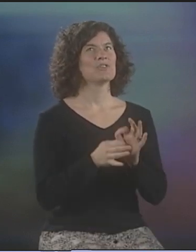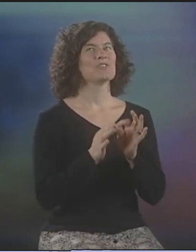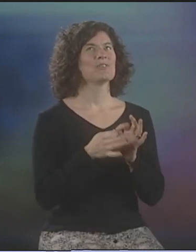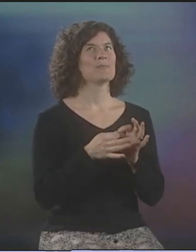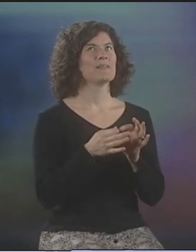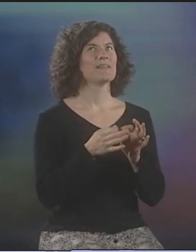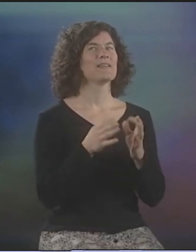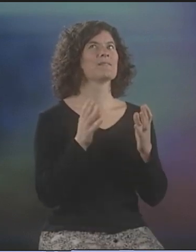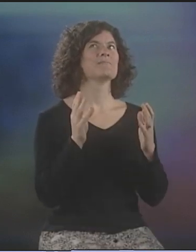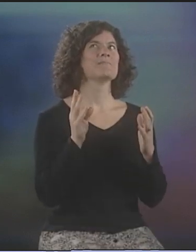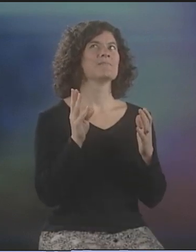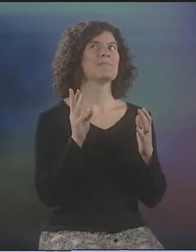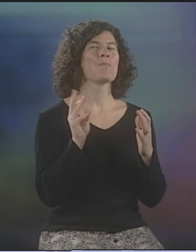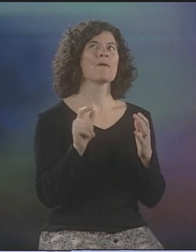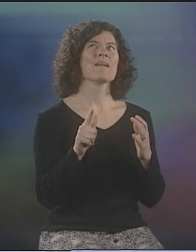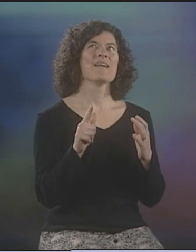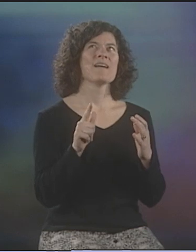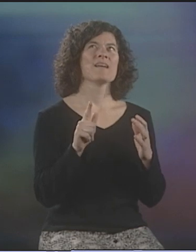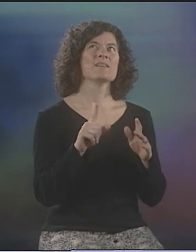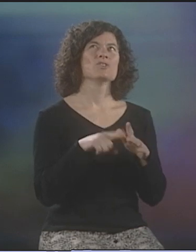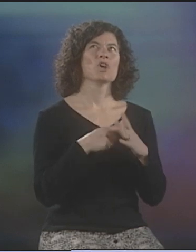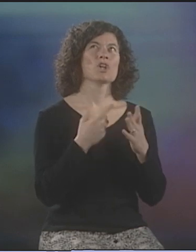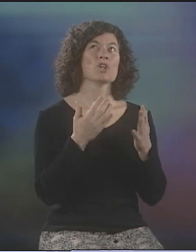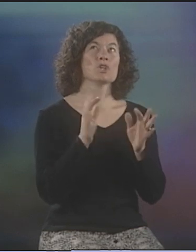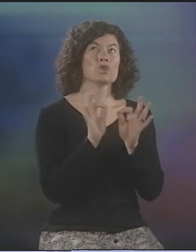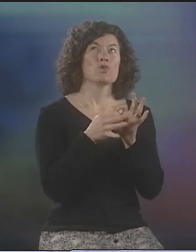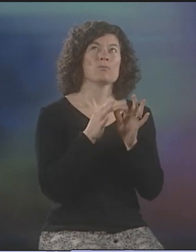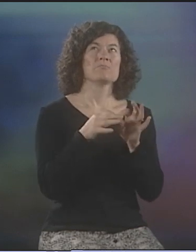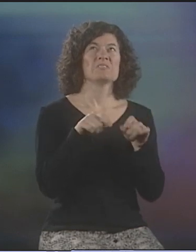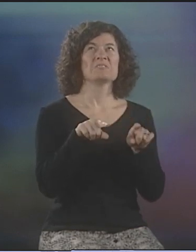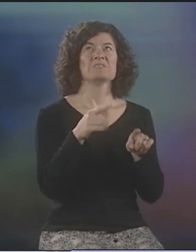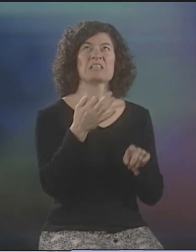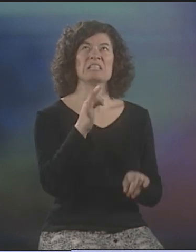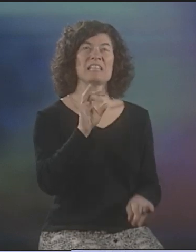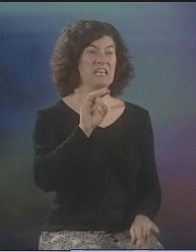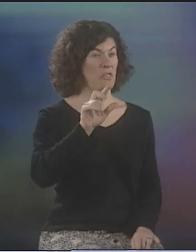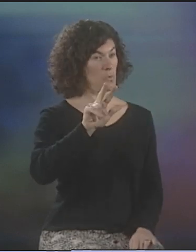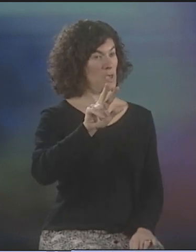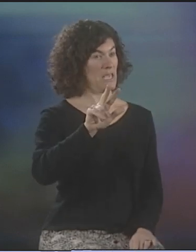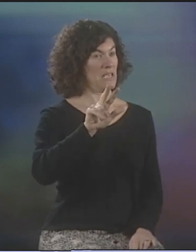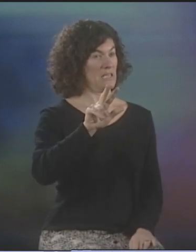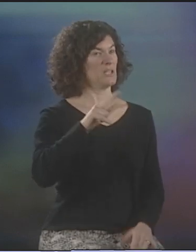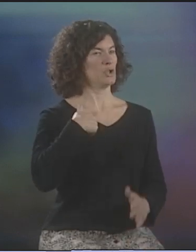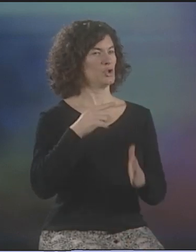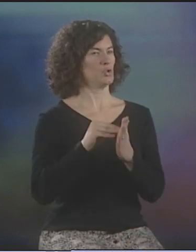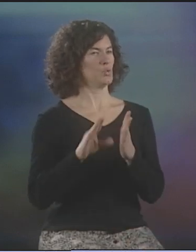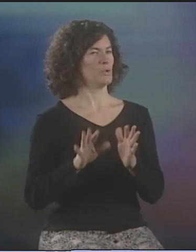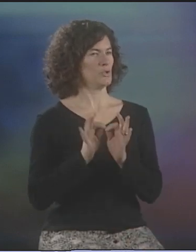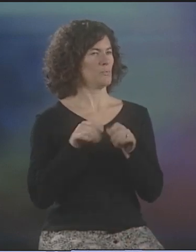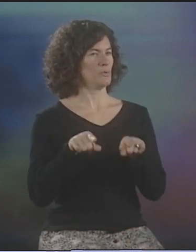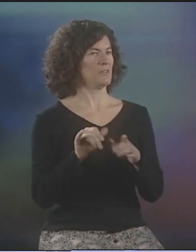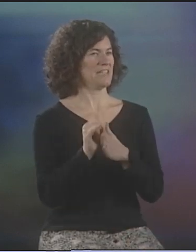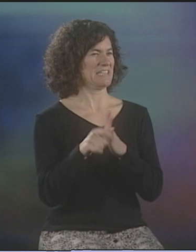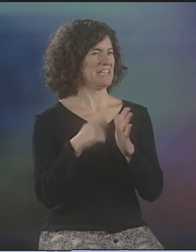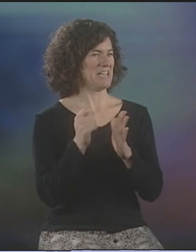LET'S SEE. WELL, I BEGAN INTERPRETING IN 1983. I WAS A STUDENT INTERPRETER AT THAT TIME.